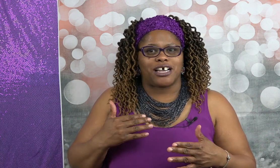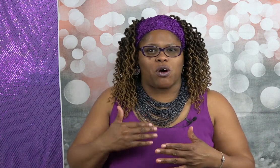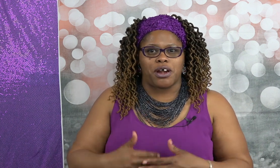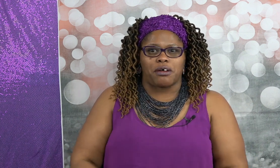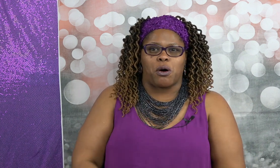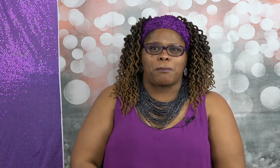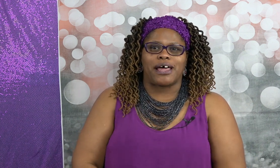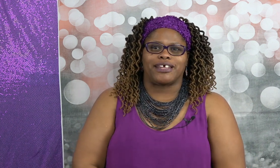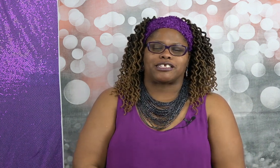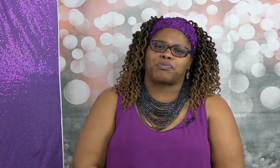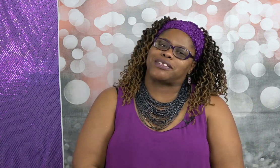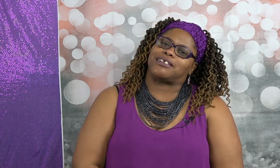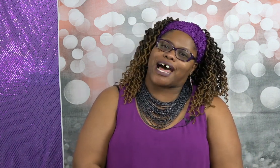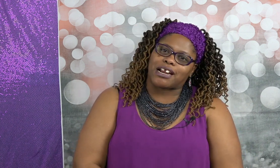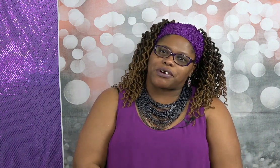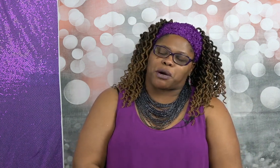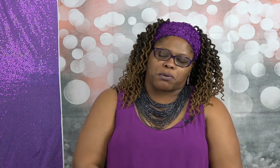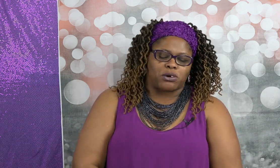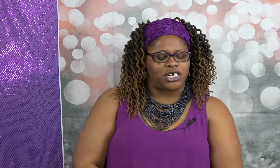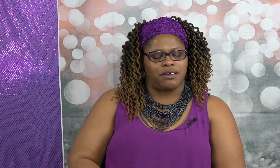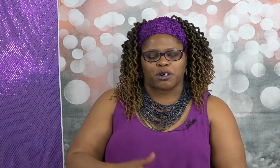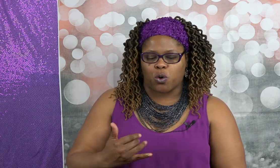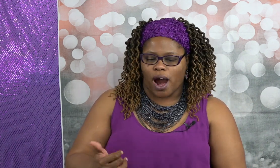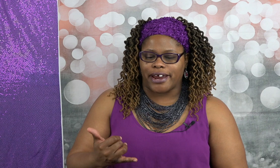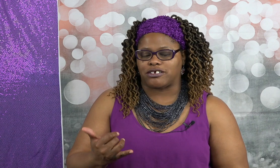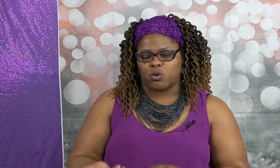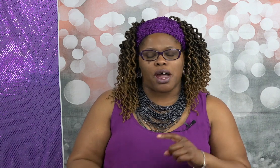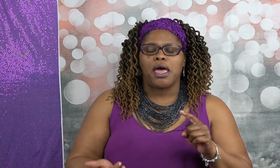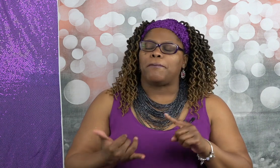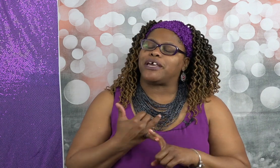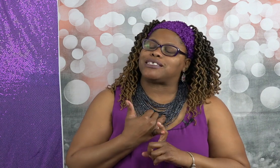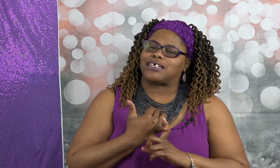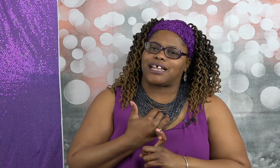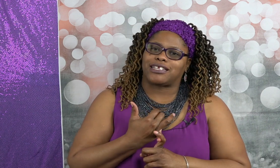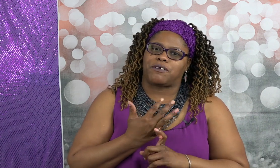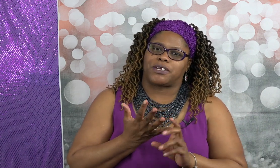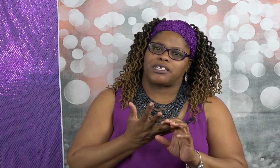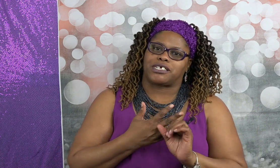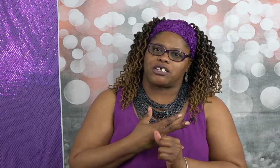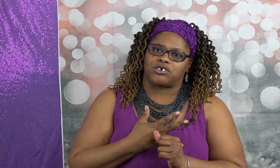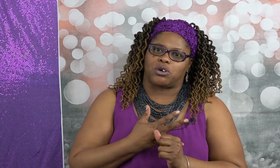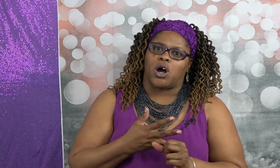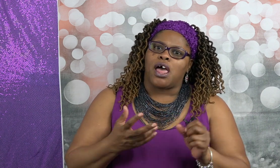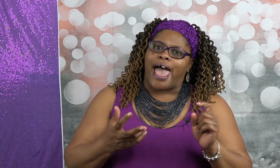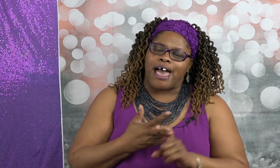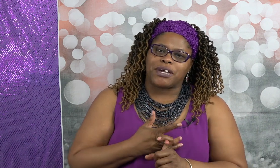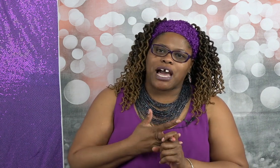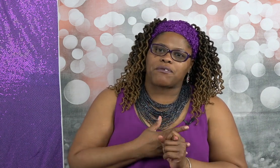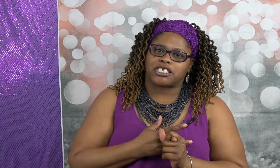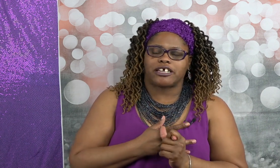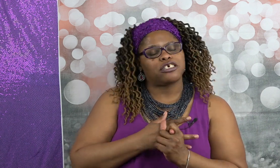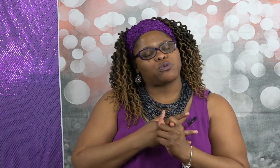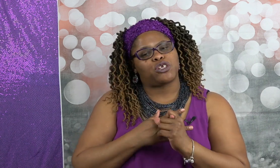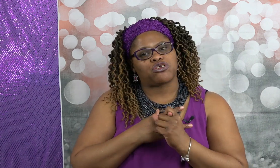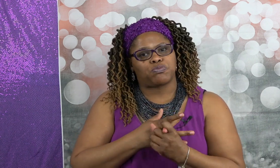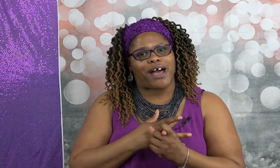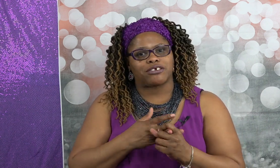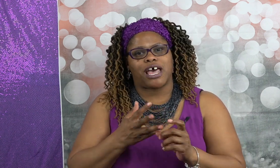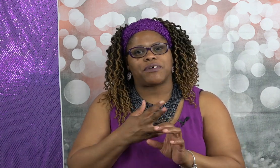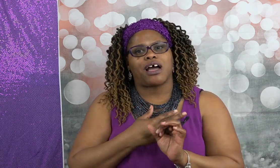thing or not on my list but the lottery approach it requires what being selective and intentional having conversations with your spouse having